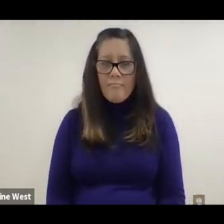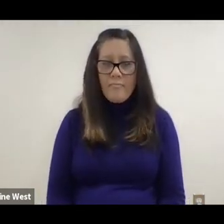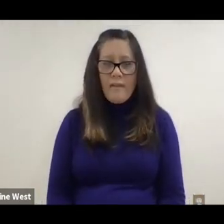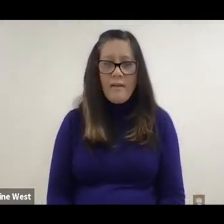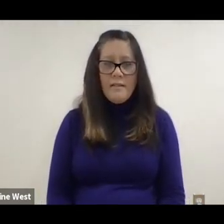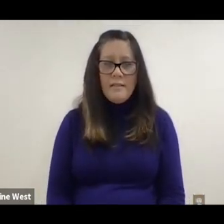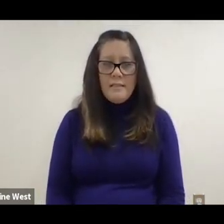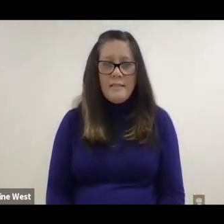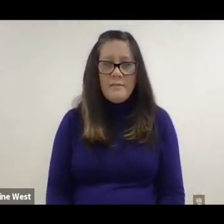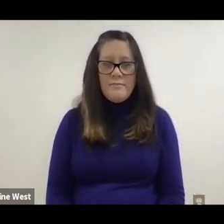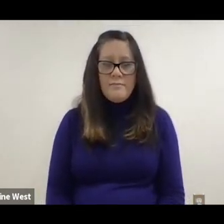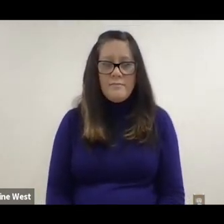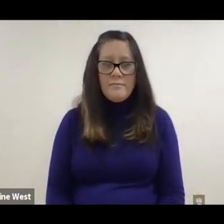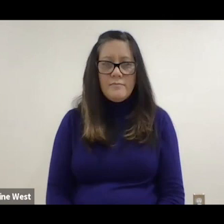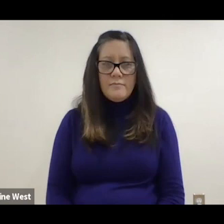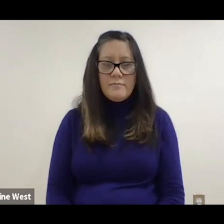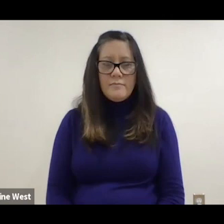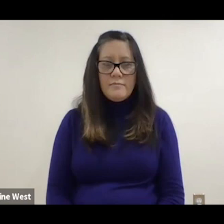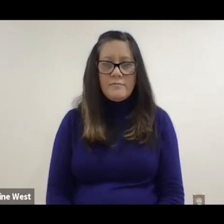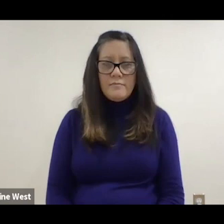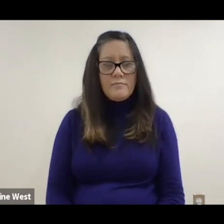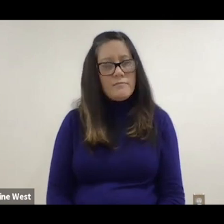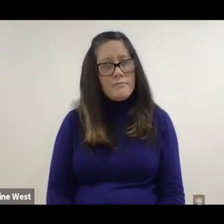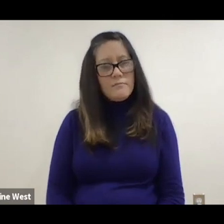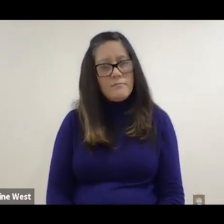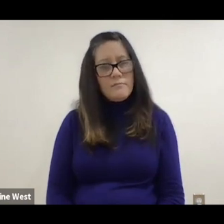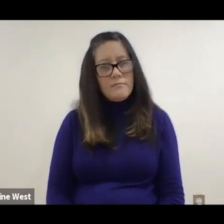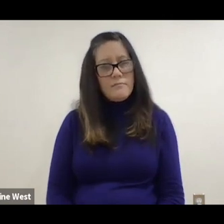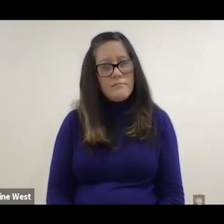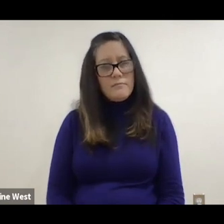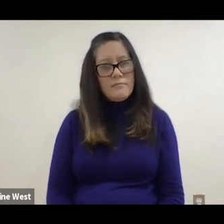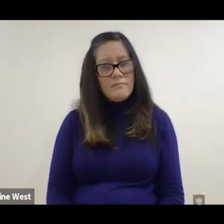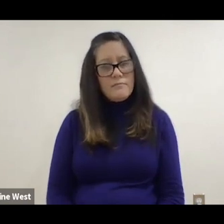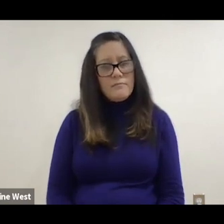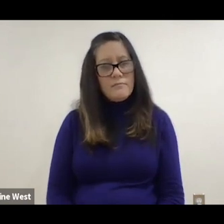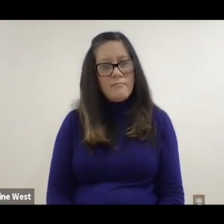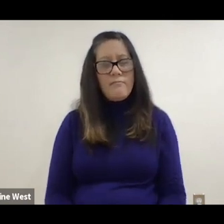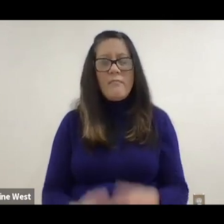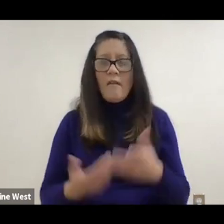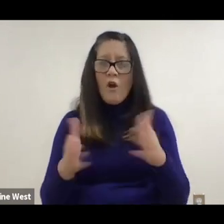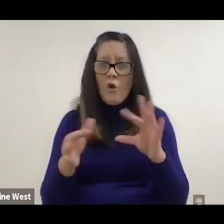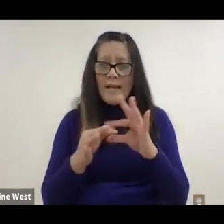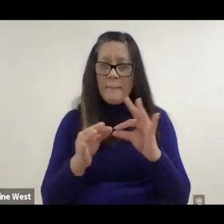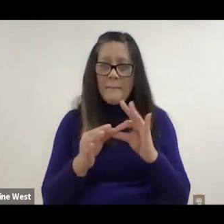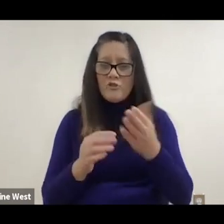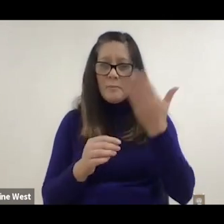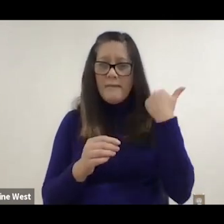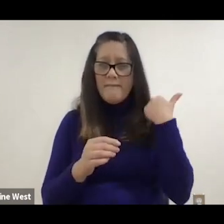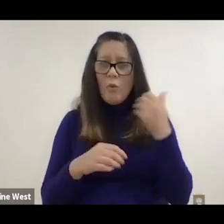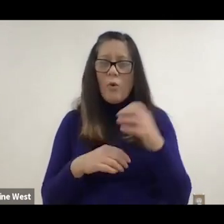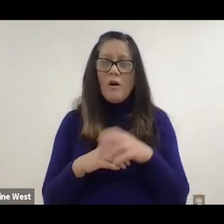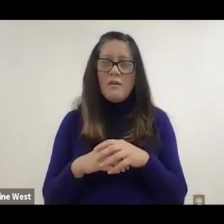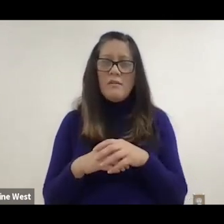As I mentioned earlier,